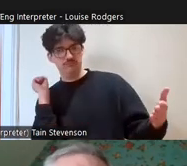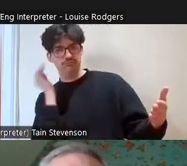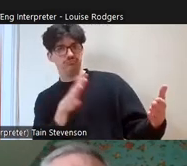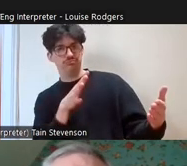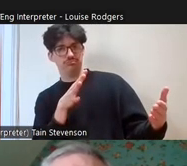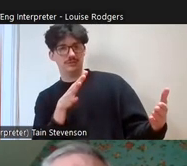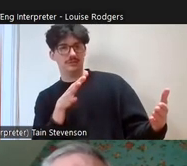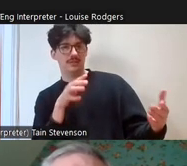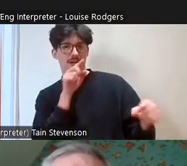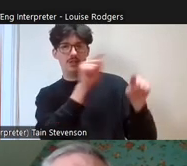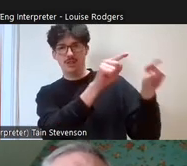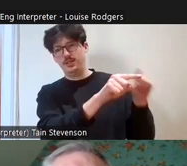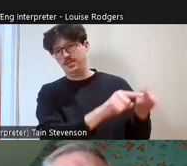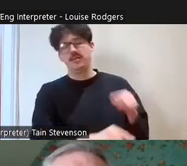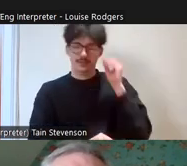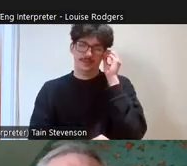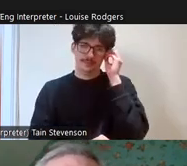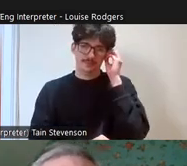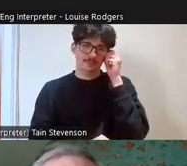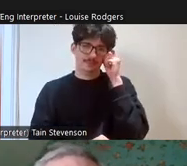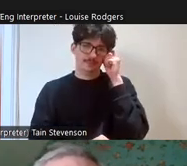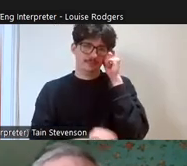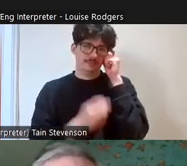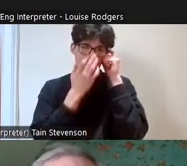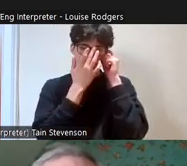NatureScot have been very good as well but one of the things that we send out to our